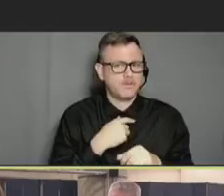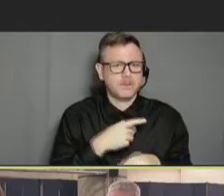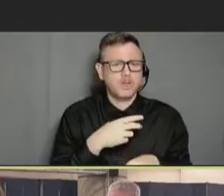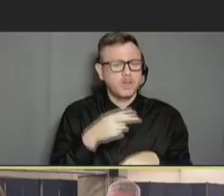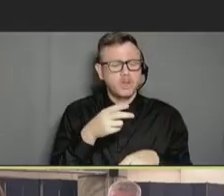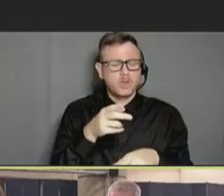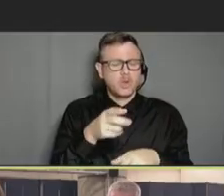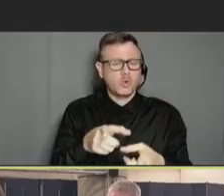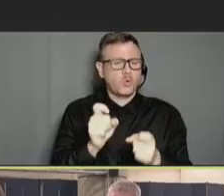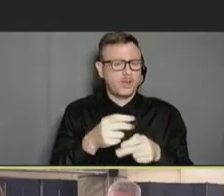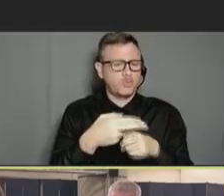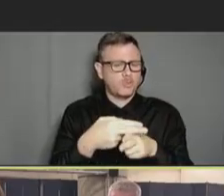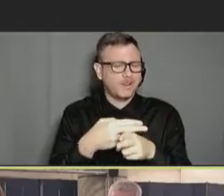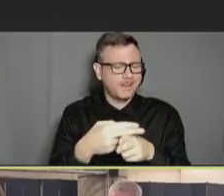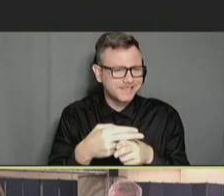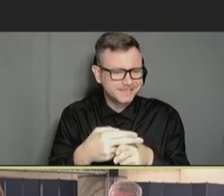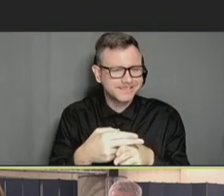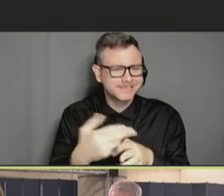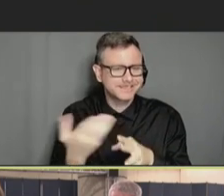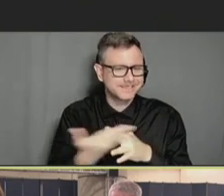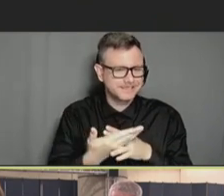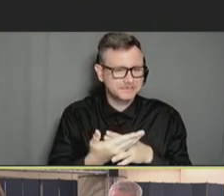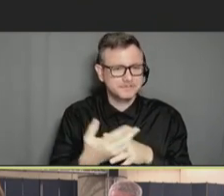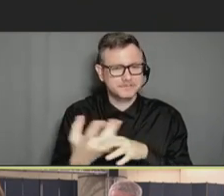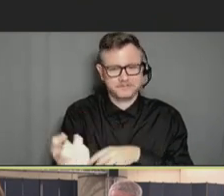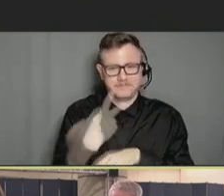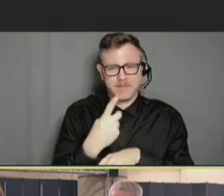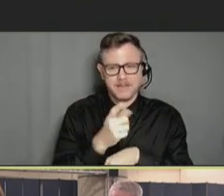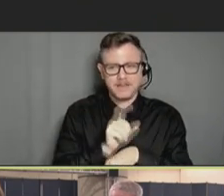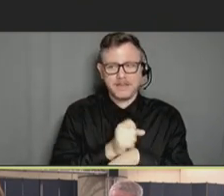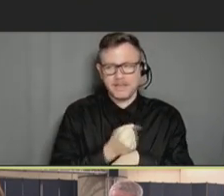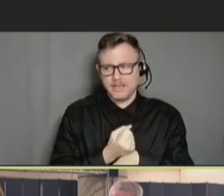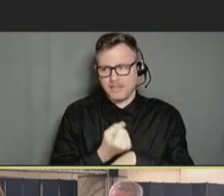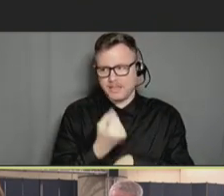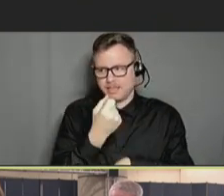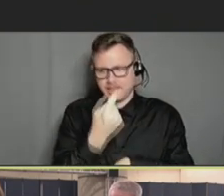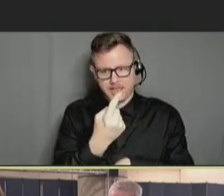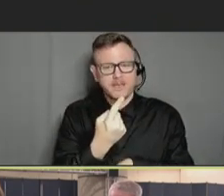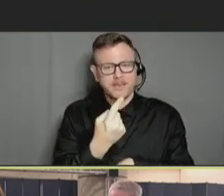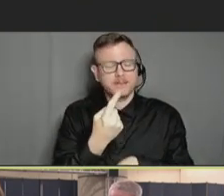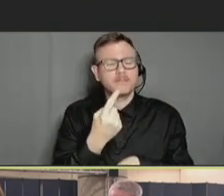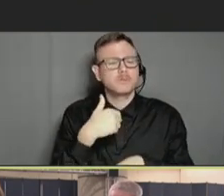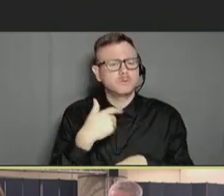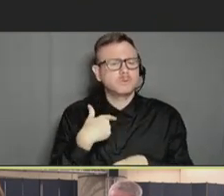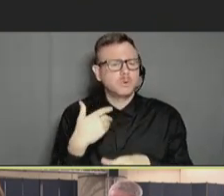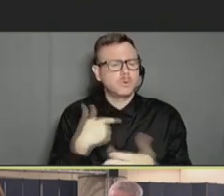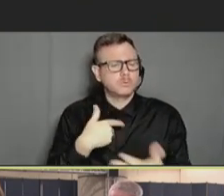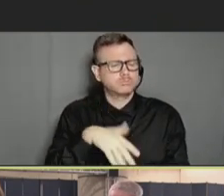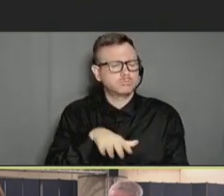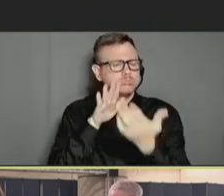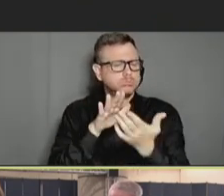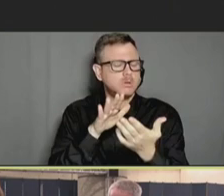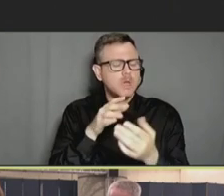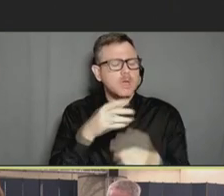before we come back at 11:00 a. m. for taking on vaccine fatigue, turning up to help those